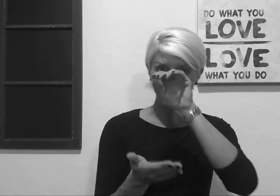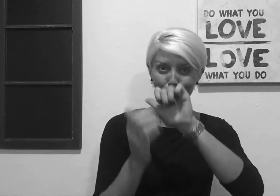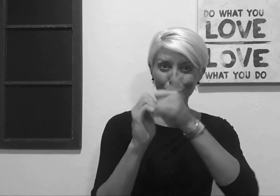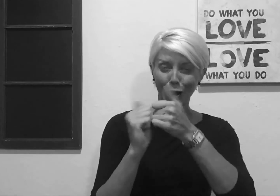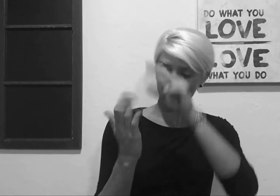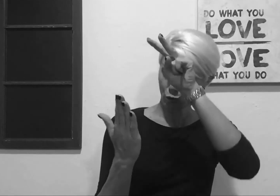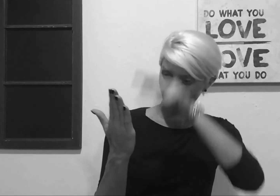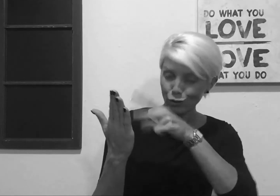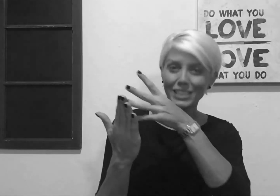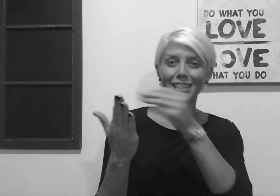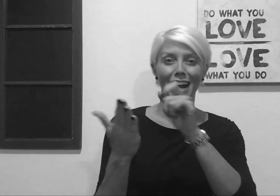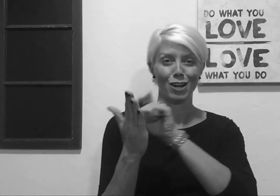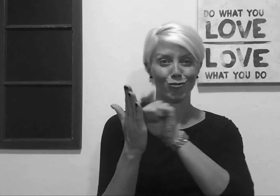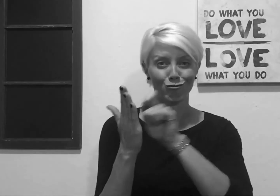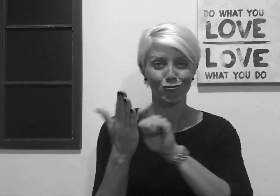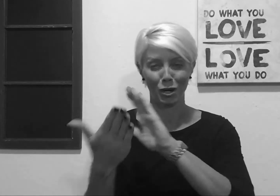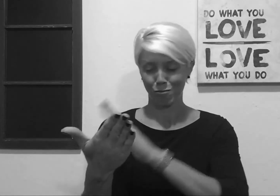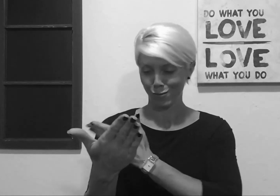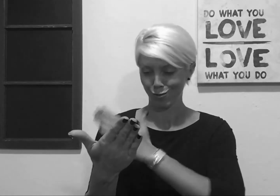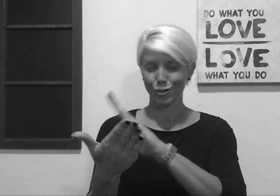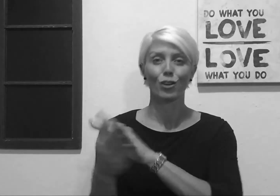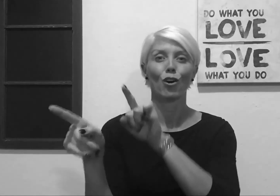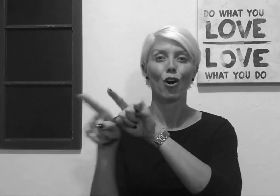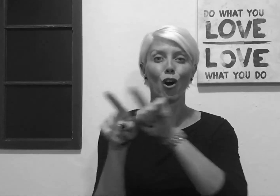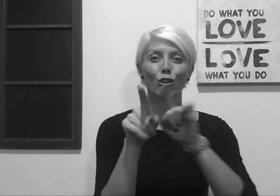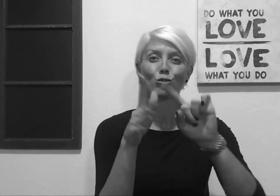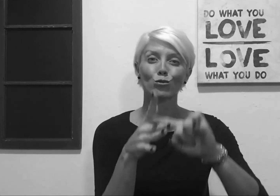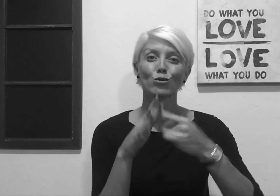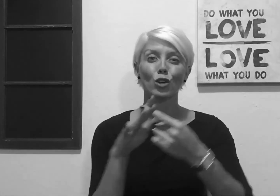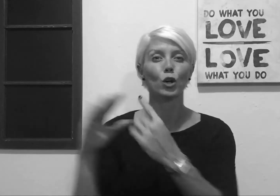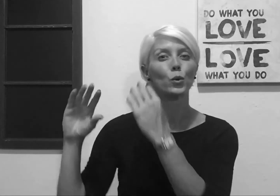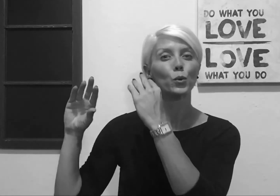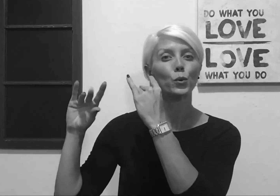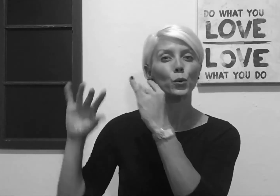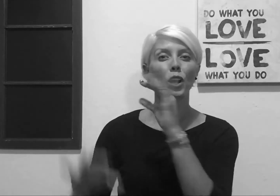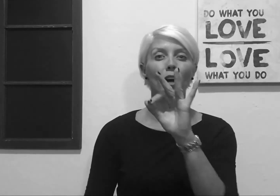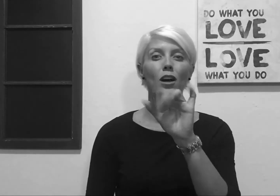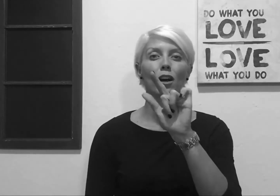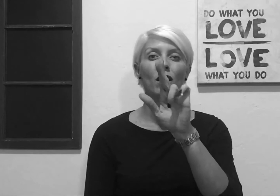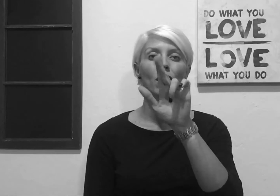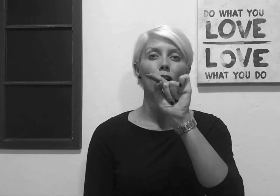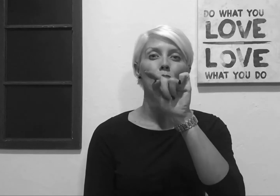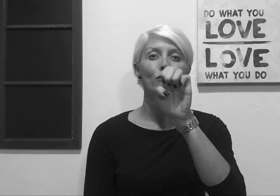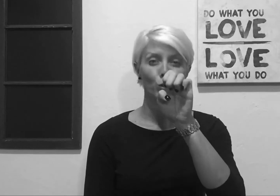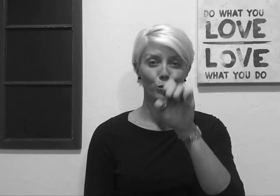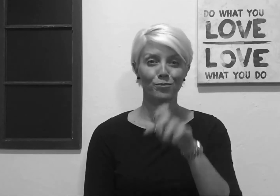I started learning how to read and write music as well as learning to play the flute.